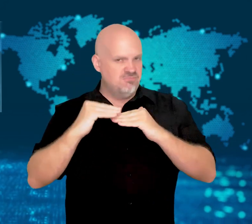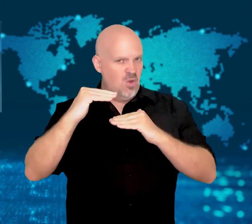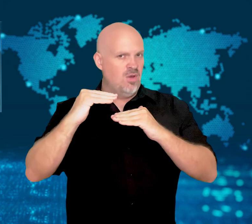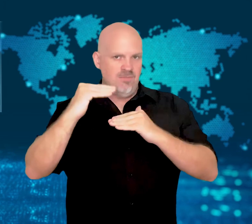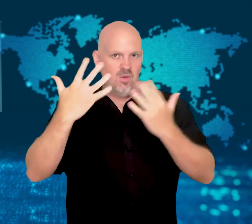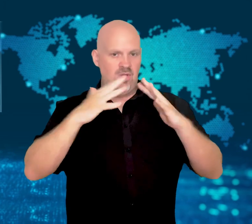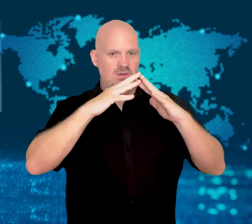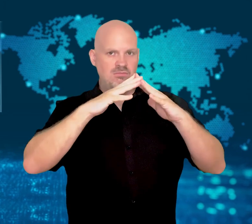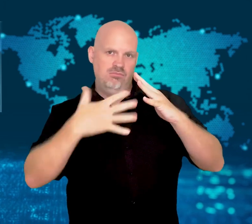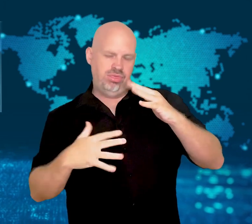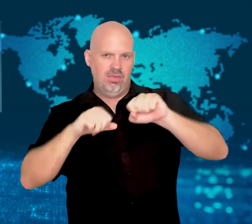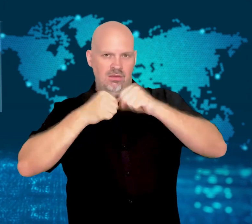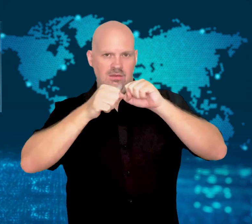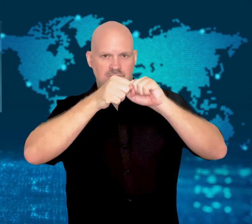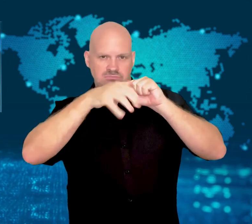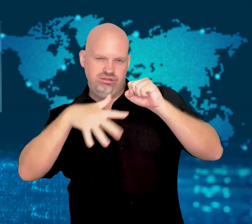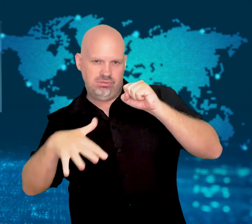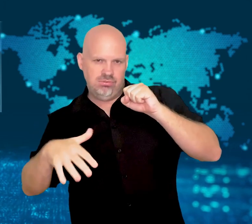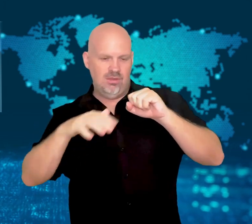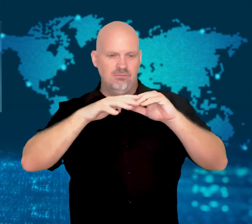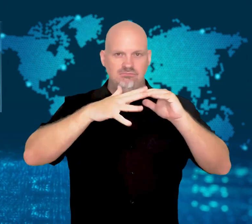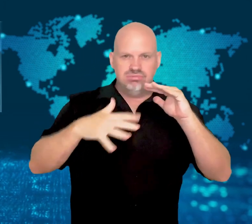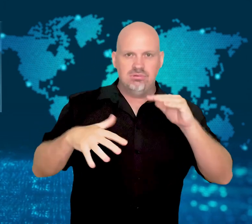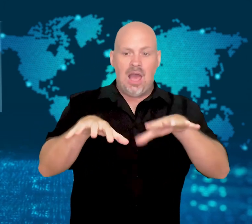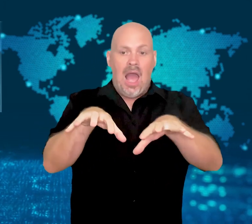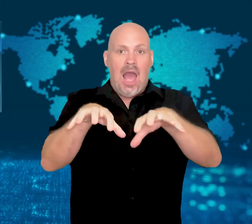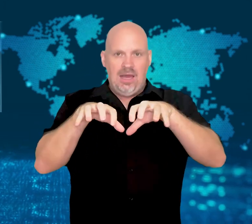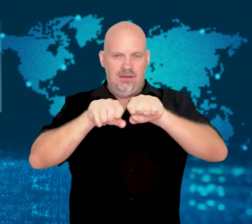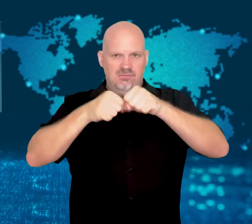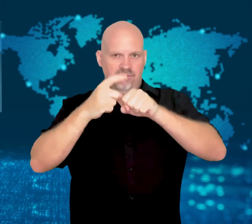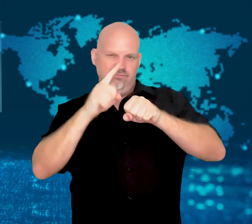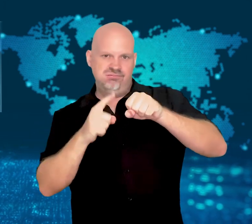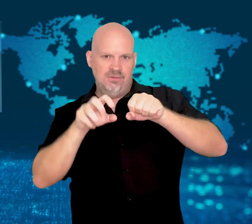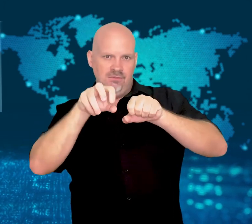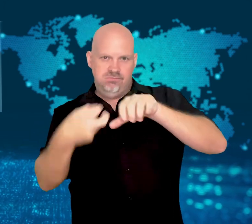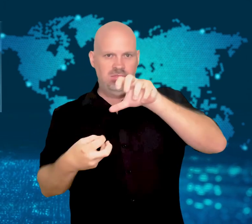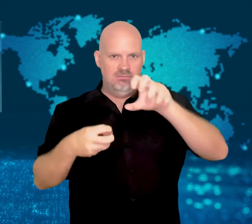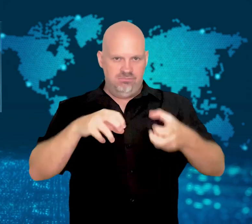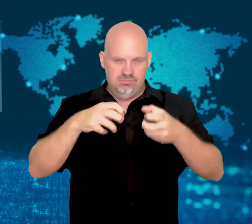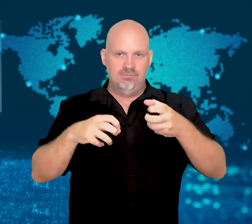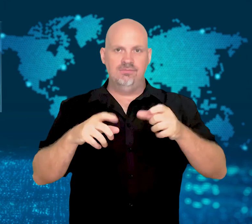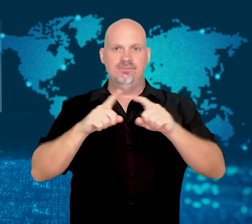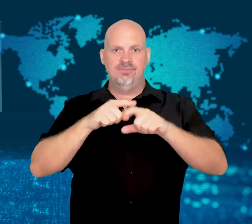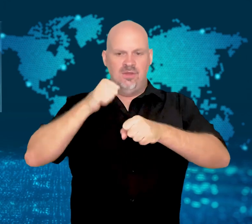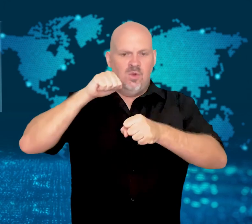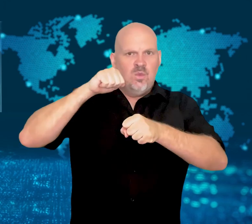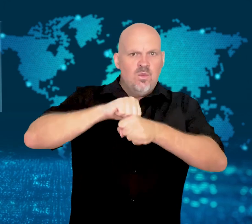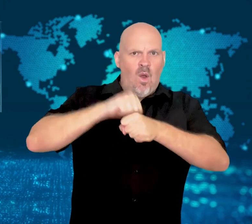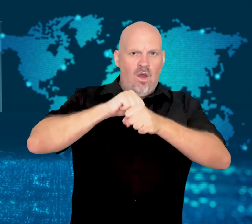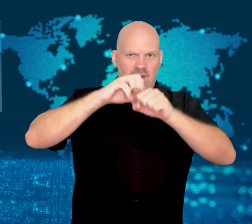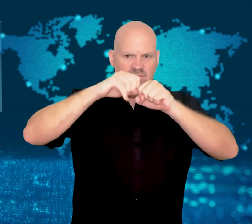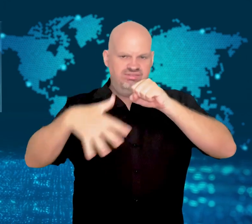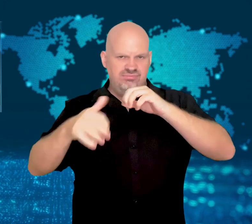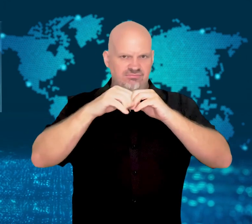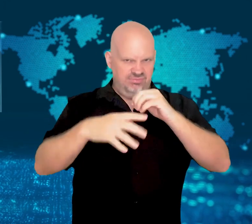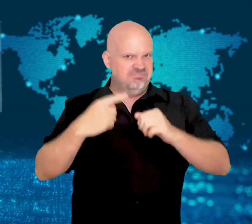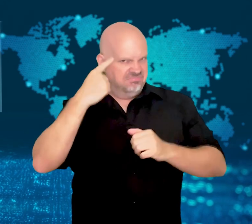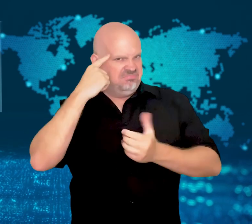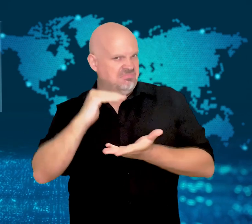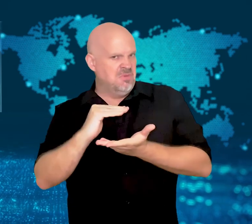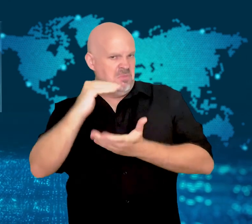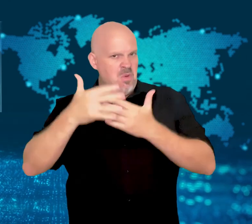in the area, making it less and less safe.